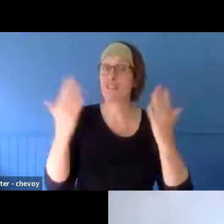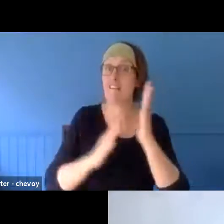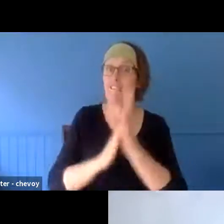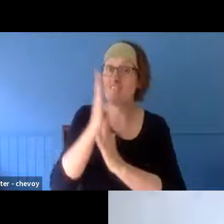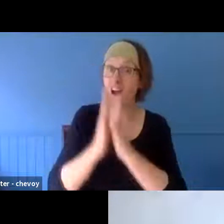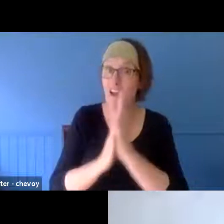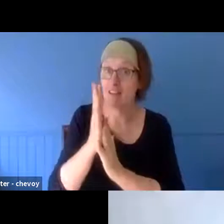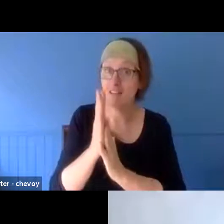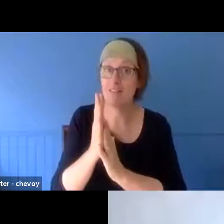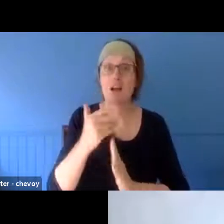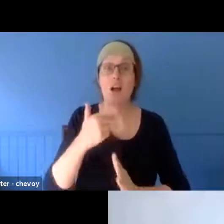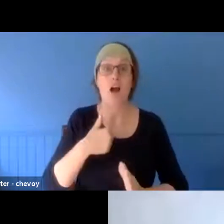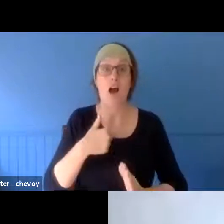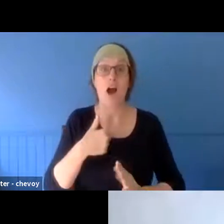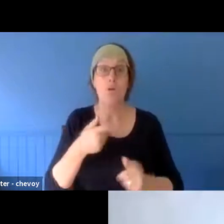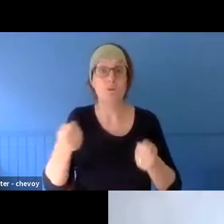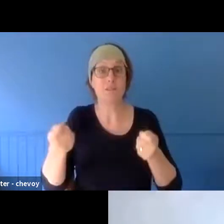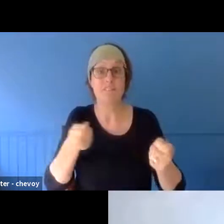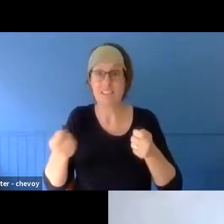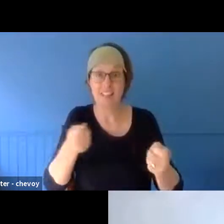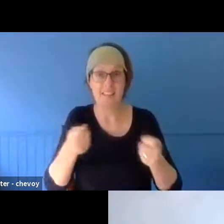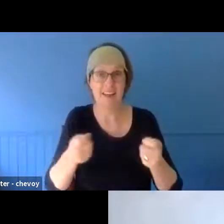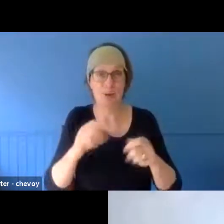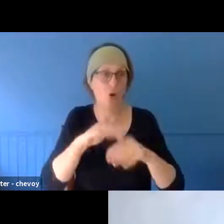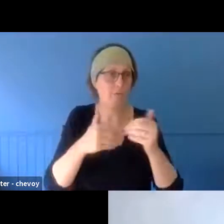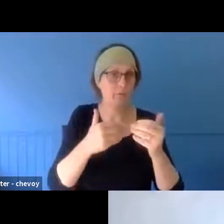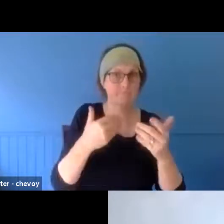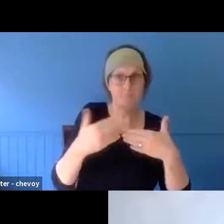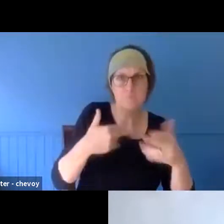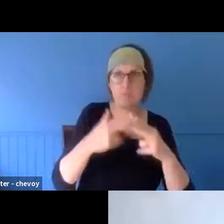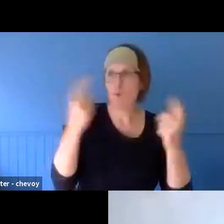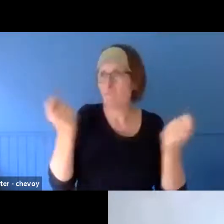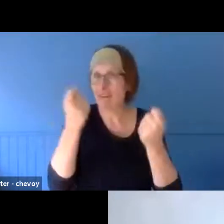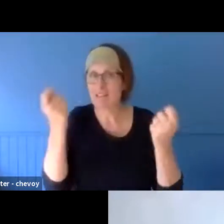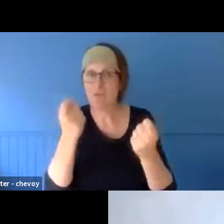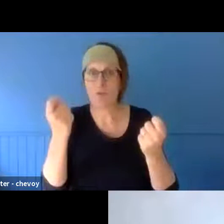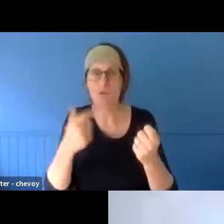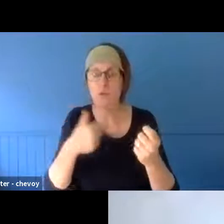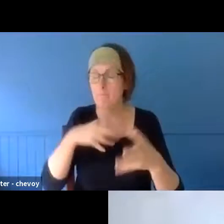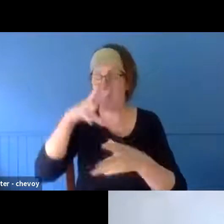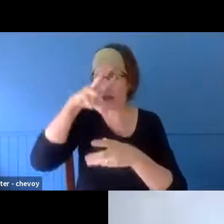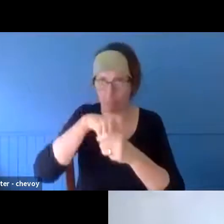fires, I was working with communities doing the festival. So I was in the midst of it all right from the start. Within a few weeks,